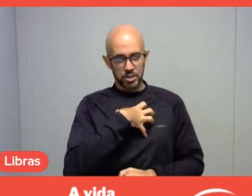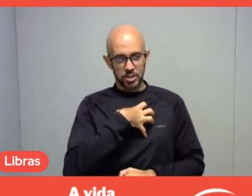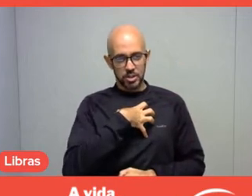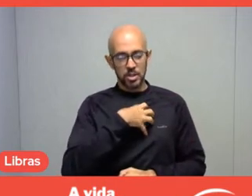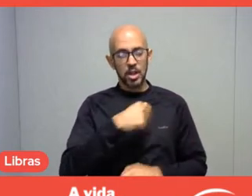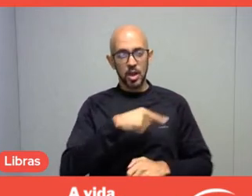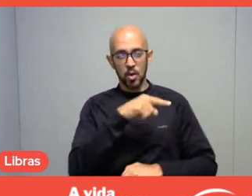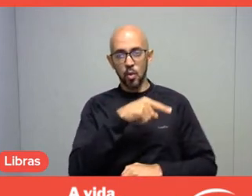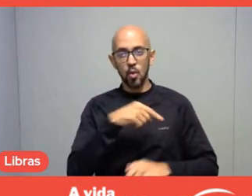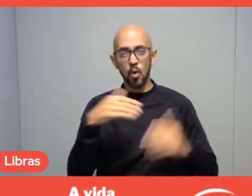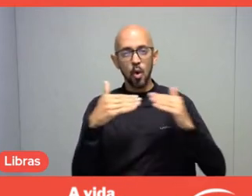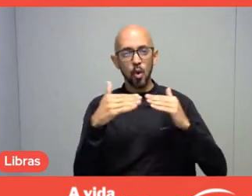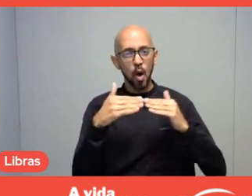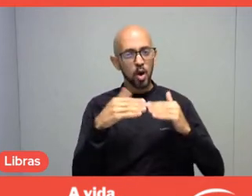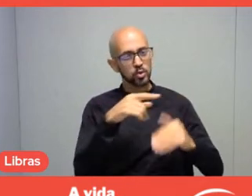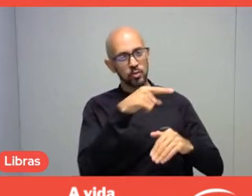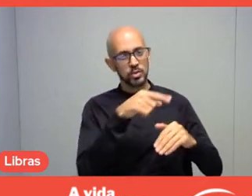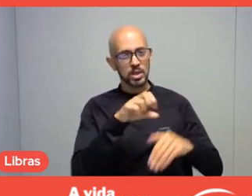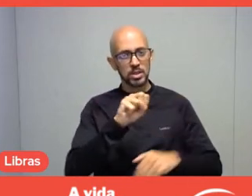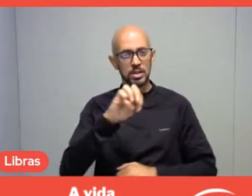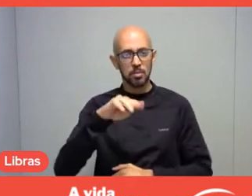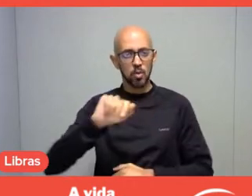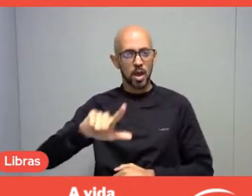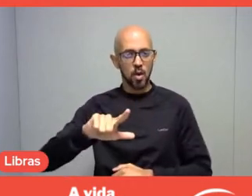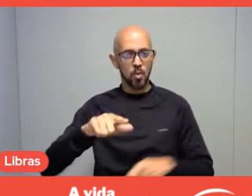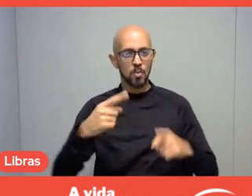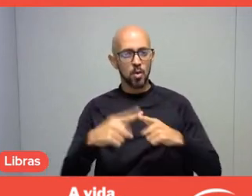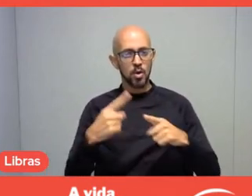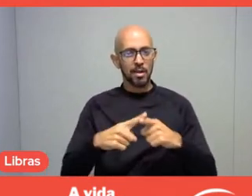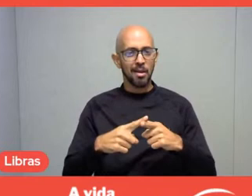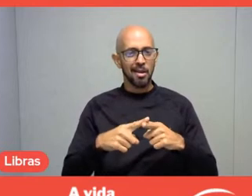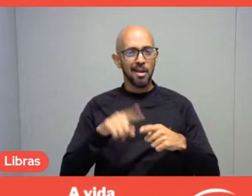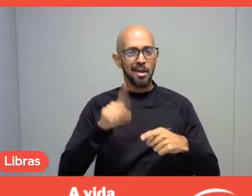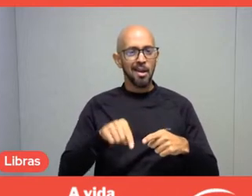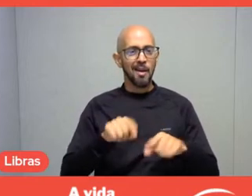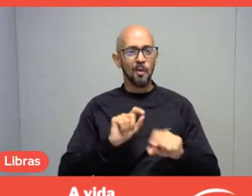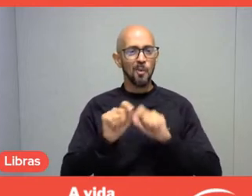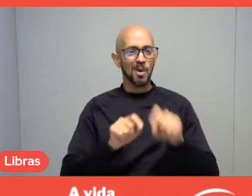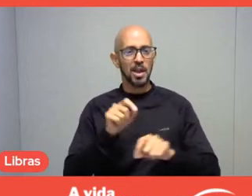And understand, Márcia, that Sesc having open doors